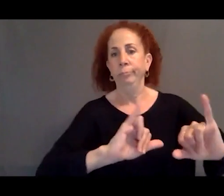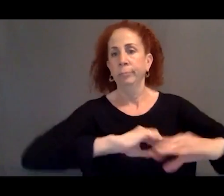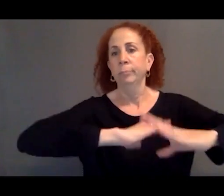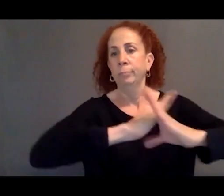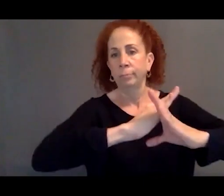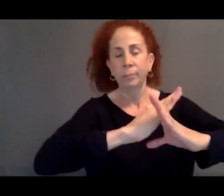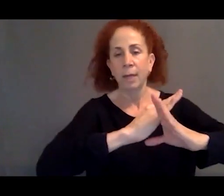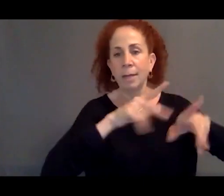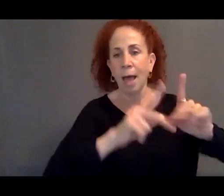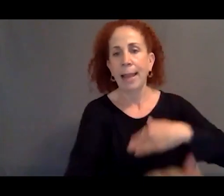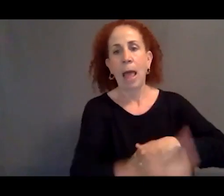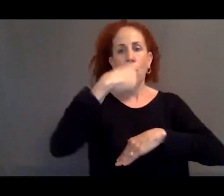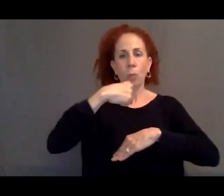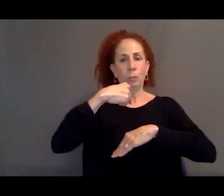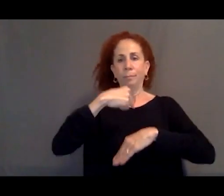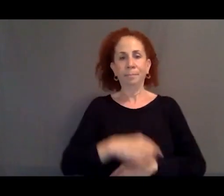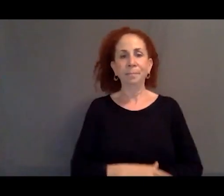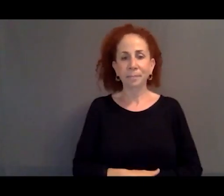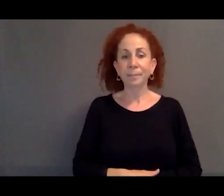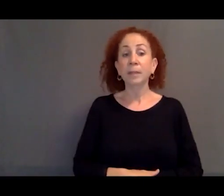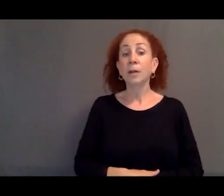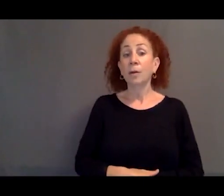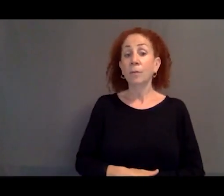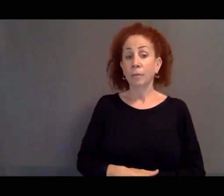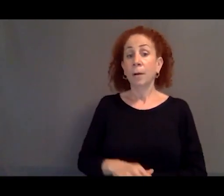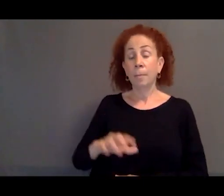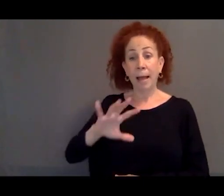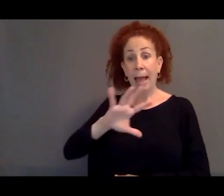moving from the sub-Saharan Africa who were then